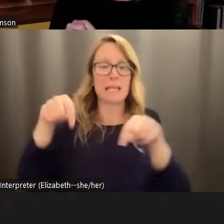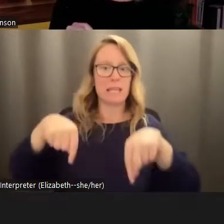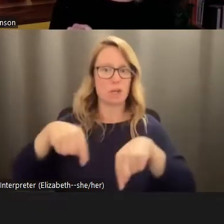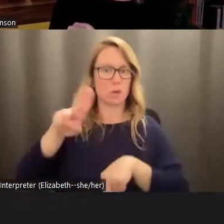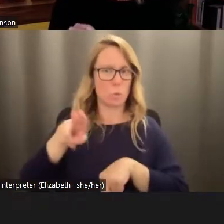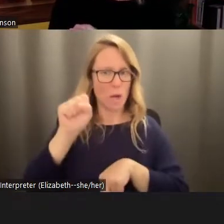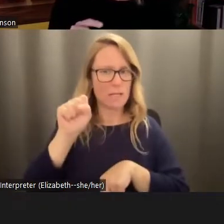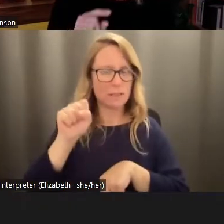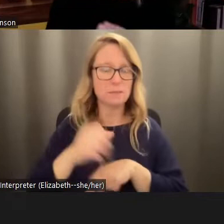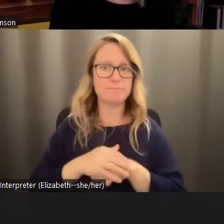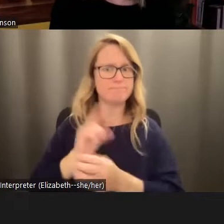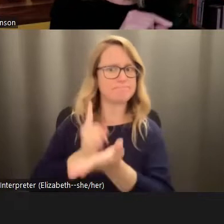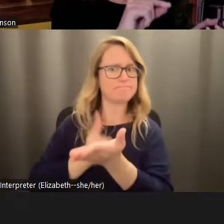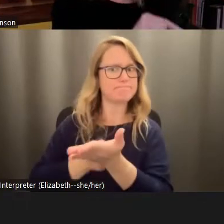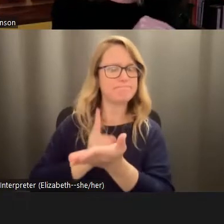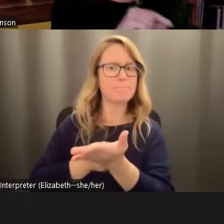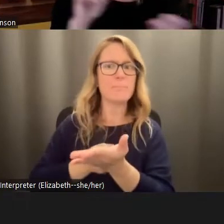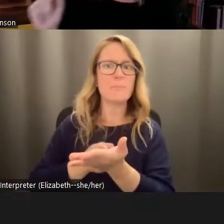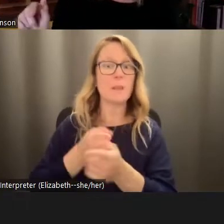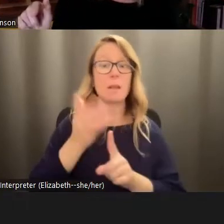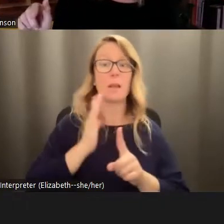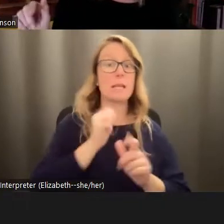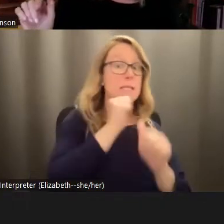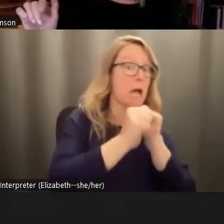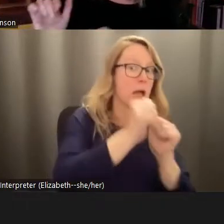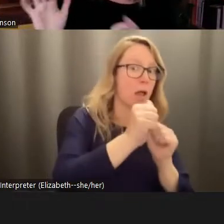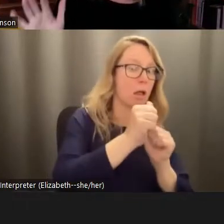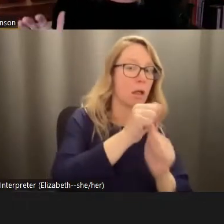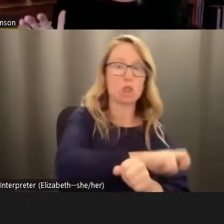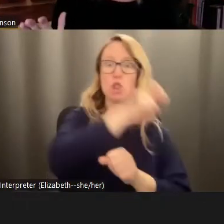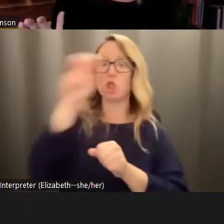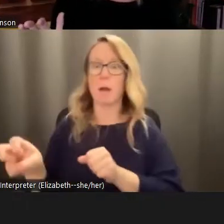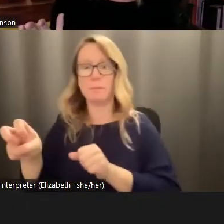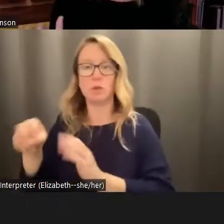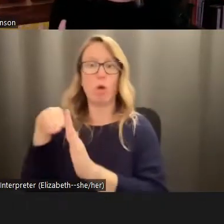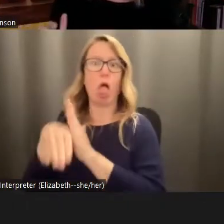States, jumped from denial to doom almost overnight. And that